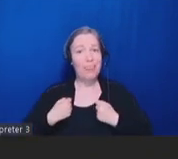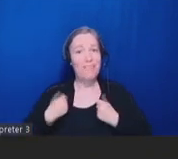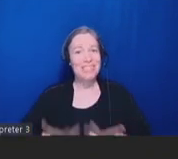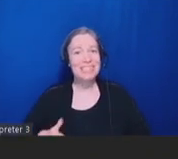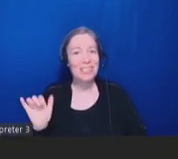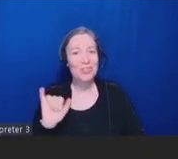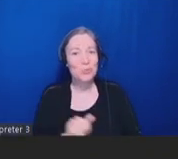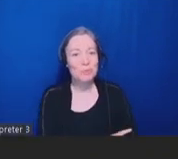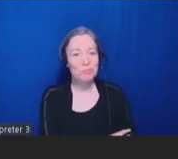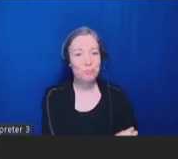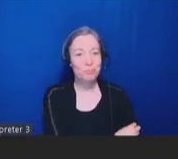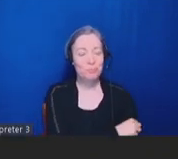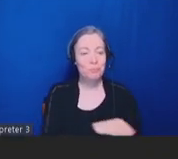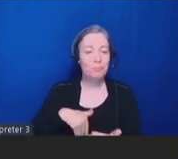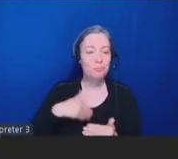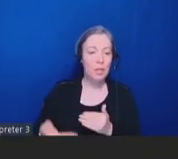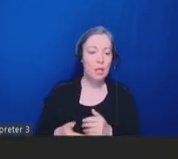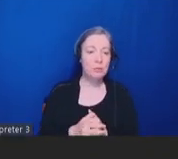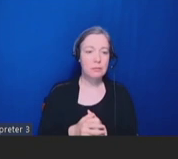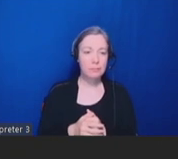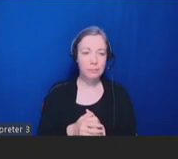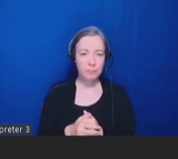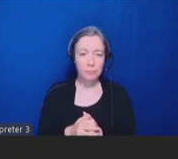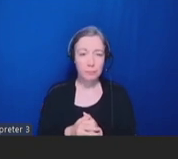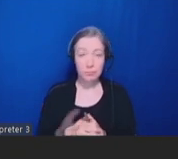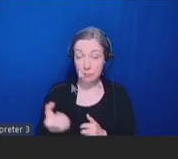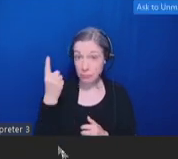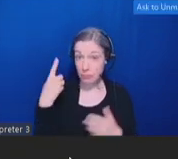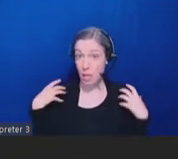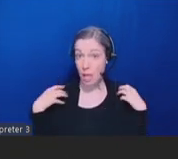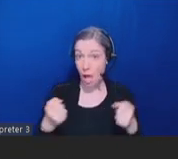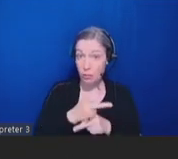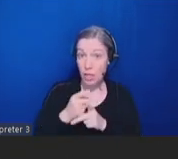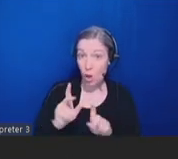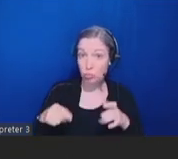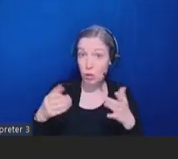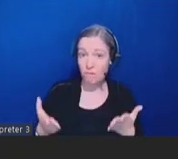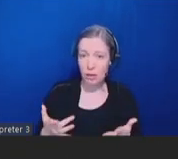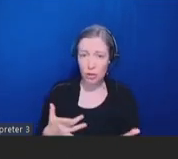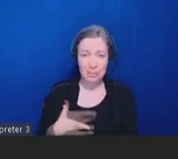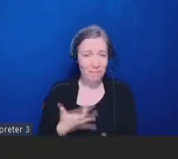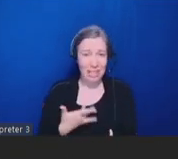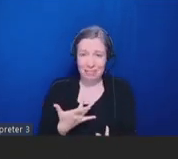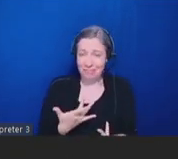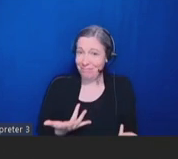So, you know, I think with healthcare providers feeling ill-equipped to deal with a lot of